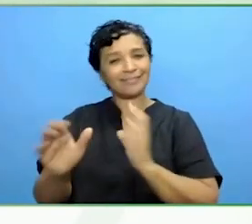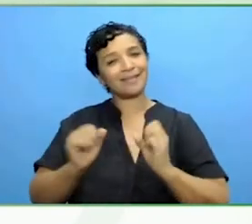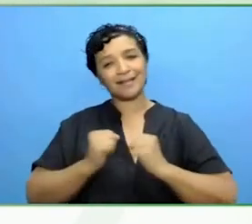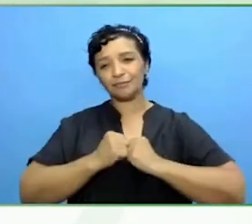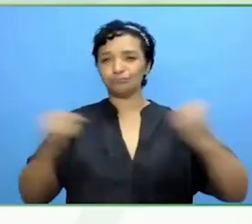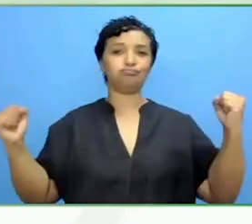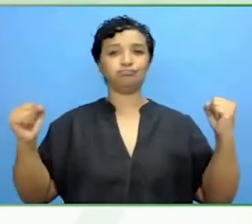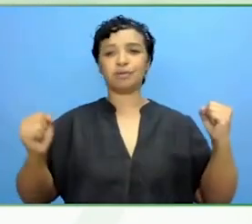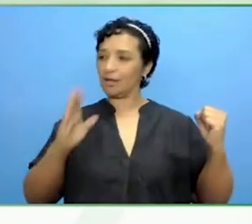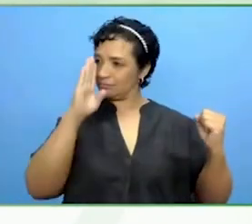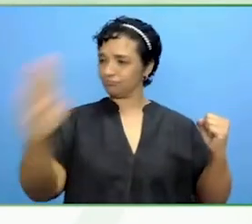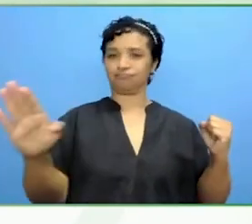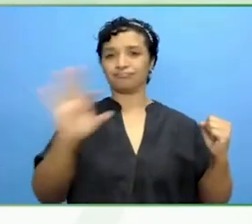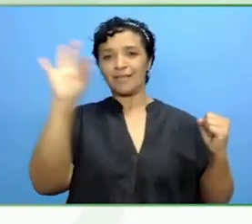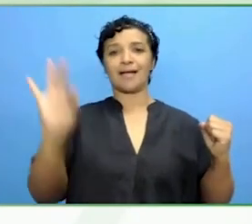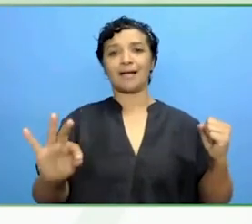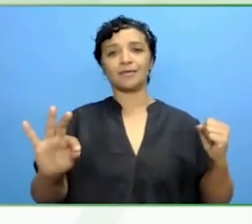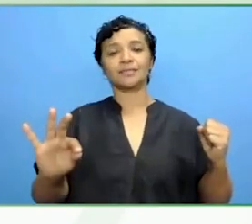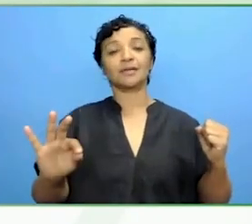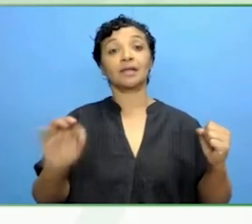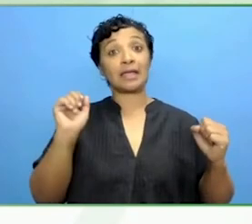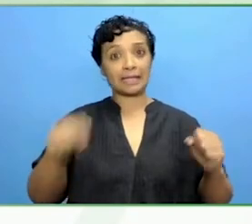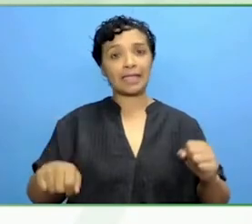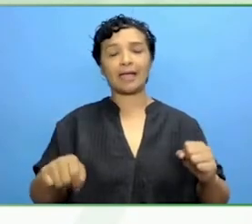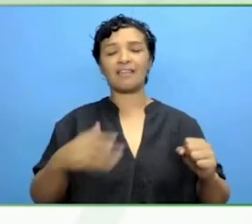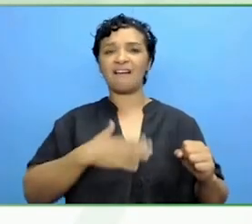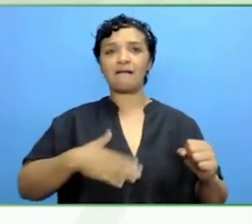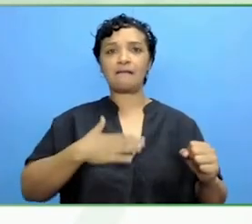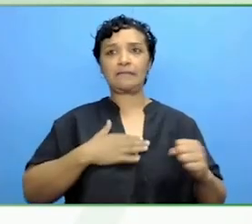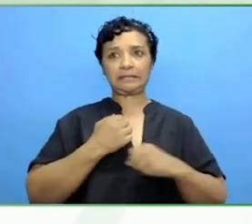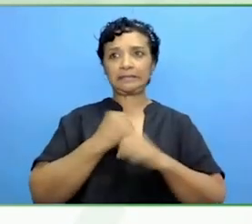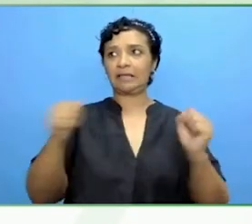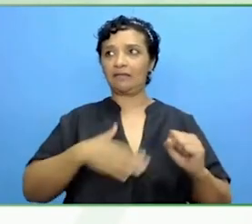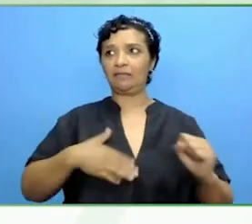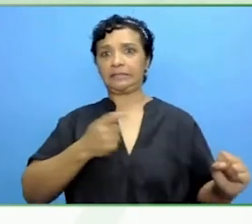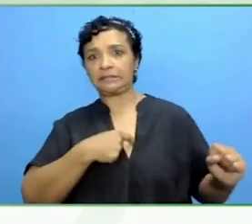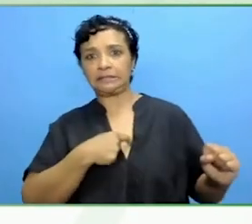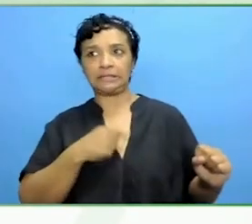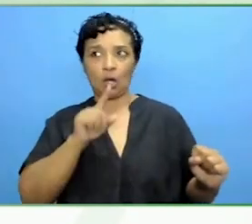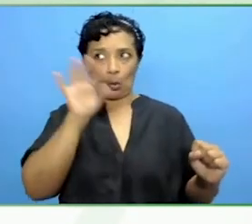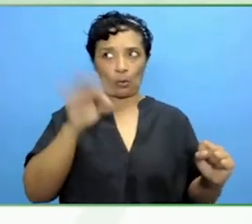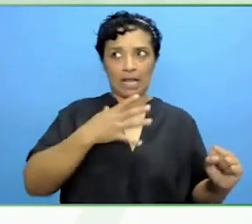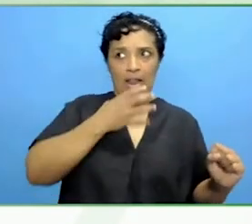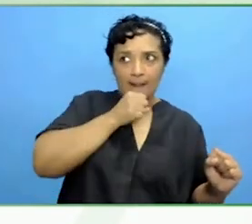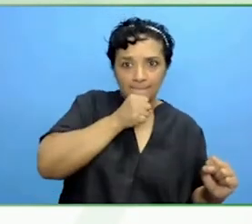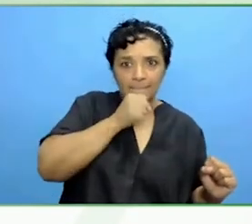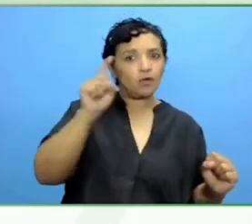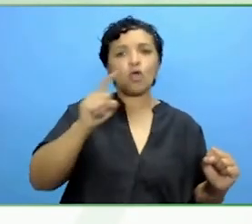knowing that this is your space to do it, it opens up so many doors